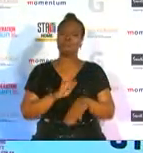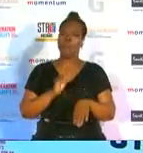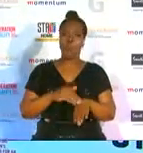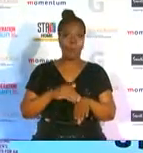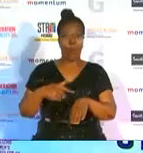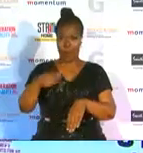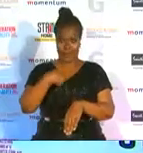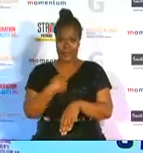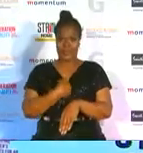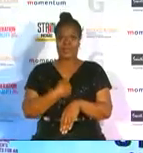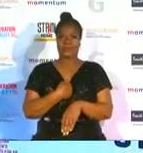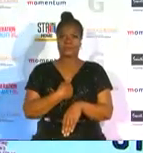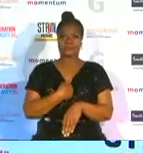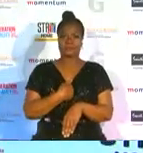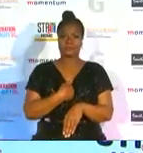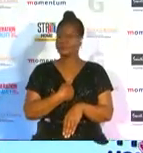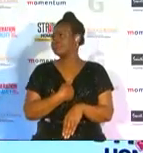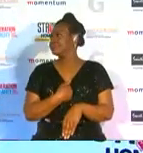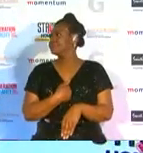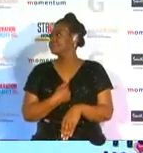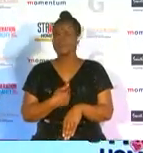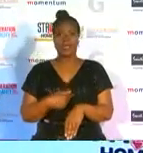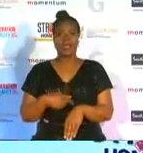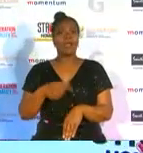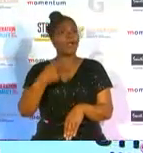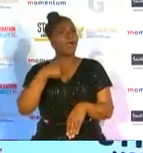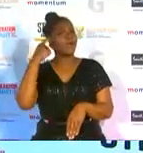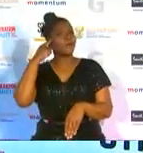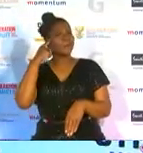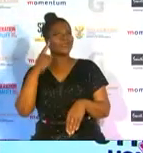and you know we think of retiring but i think you've boosted me now